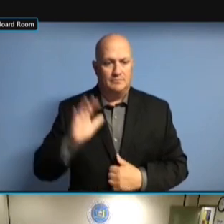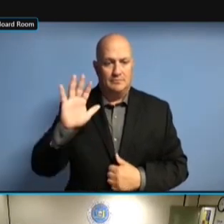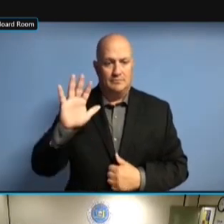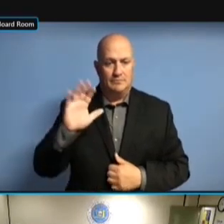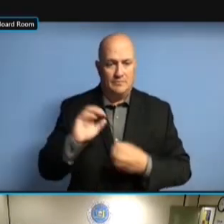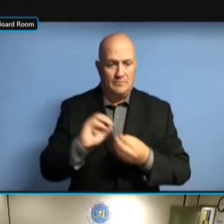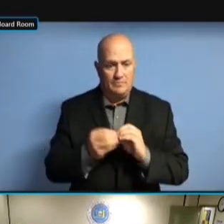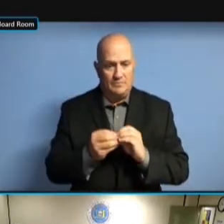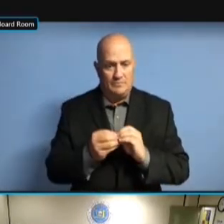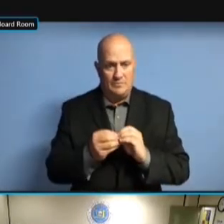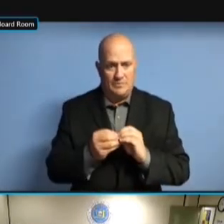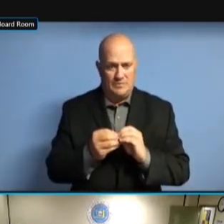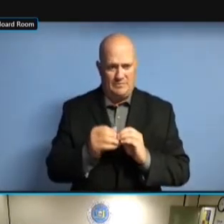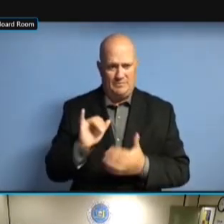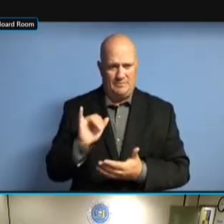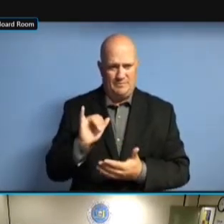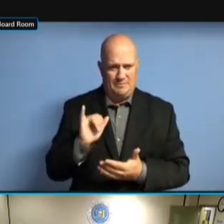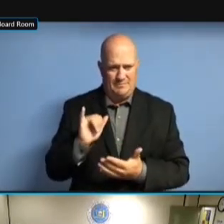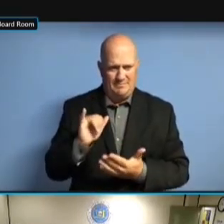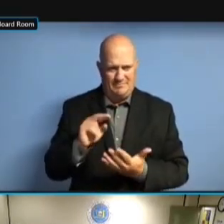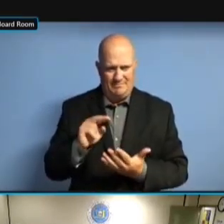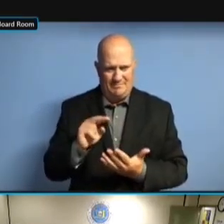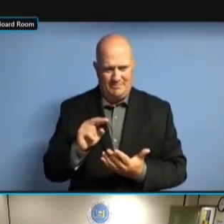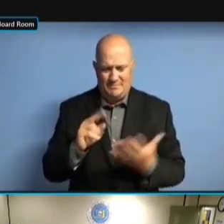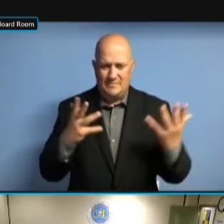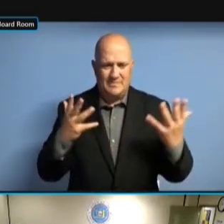OKAY, LET'S LOOK IN PLACES WE'VE NOT OKAY, LET'S LOOK IN PLACES WE'VE NOT LOOKED OKAY, LET'S LOOK IN PLACES WE'VE NOT LOOKED AT OKAY, LET'S LOOK IN PLACES WE'VE NOT LOOKED AT BEFORE OKAY, LET'S LOOK IN PLACES WE'VE NOT LOOKED AT BEFORE TO OKAY, LET'S LOOK IN PLACES WE'VE NOT LOOKED AT BEFORE TO GET OKAY, LET'S LOOK IN PLACES WE'VE NOT LOOKED AT BEFORE TO GET A NOT LOOKED AT BEFORE TO GET A NOT LOOKED AT BEFORE TO GET A REAL